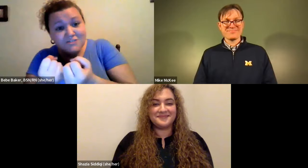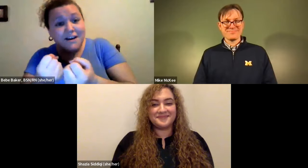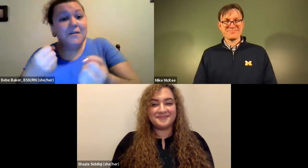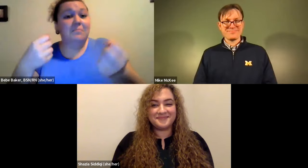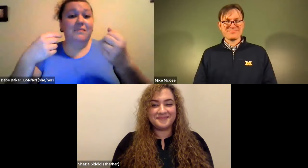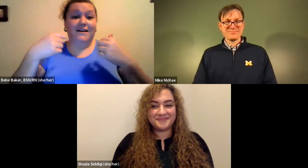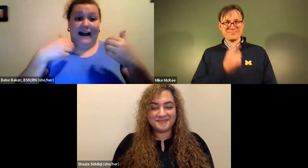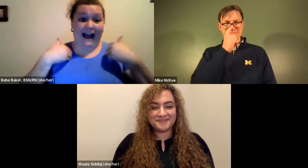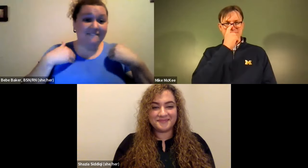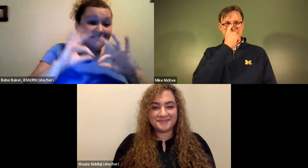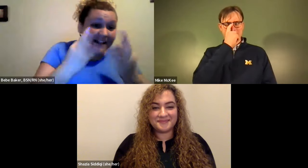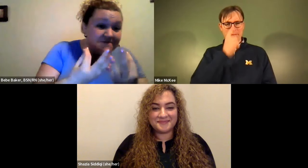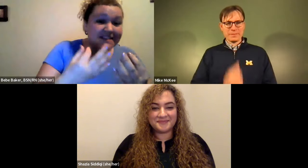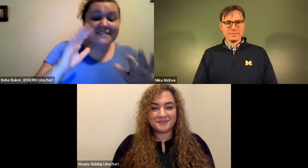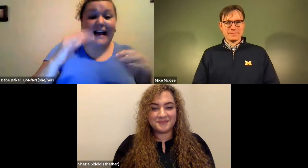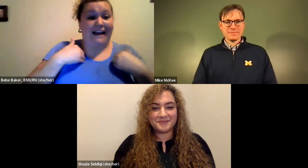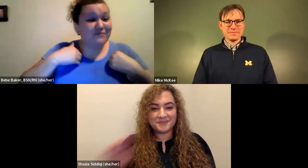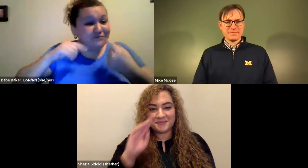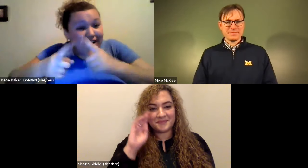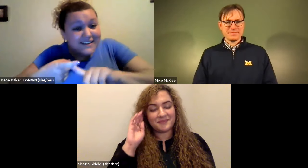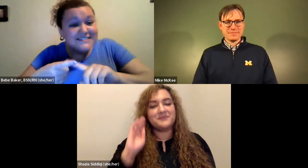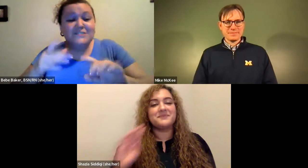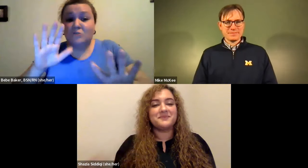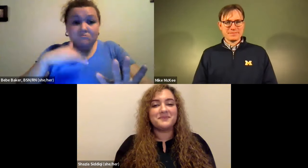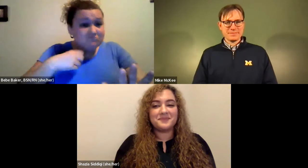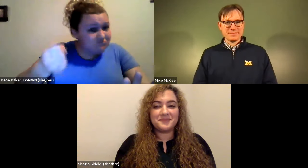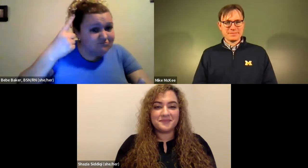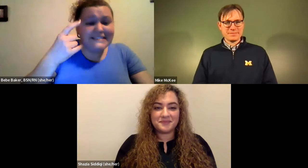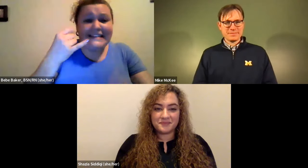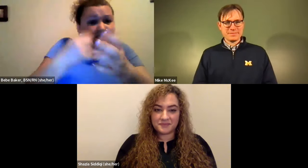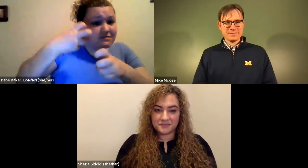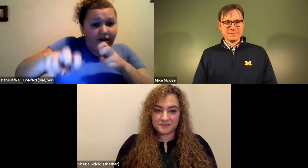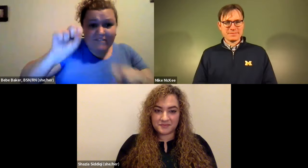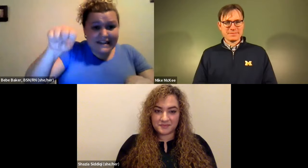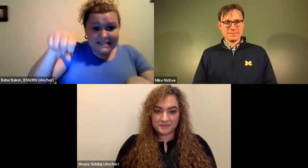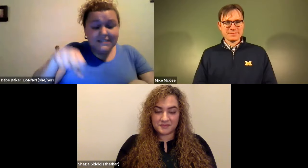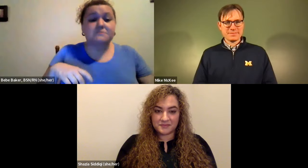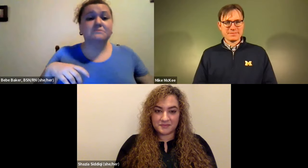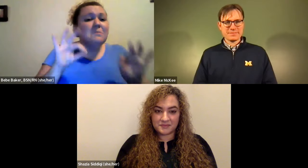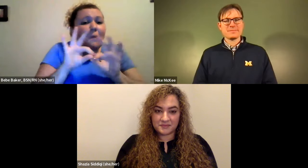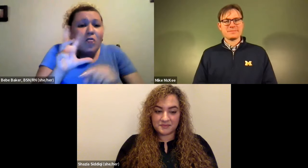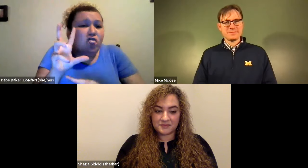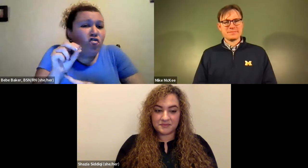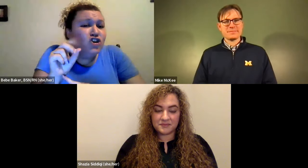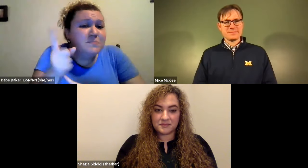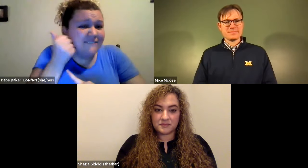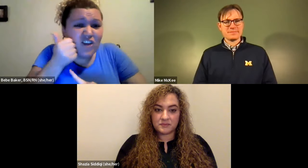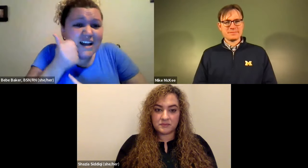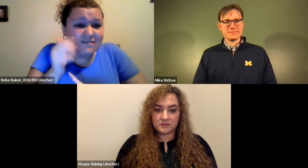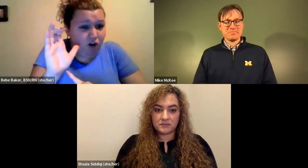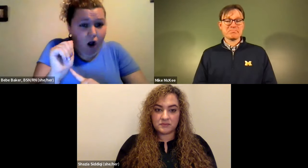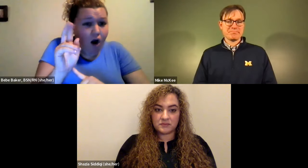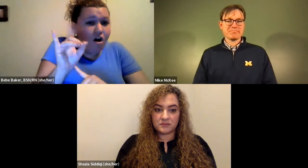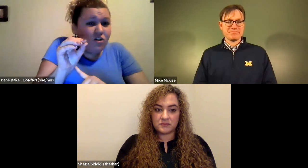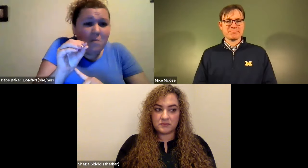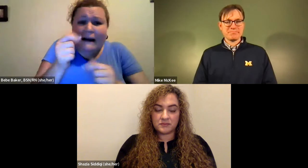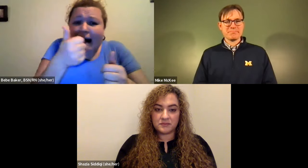Cristine Saunders: i'm a I teach workshops, I have a family, I have friends, so I get it it's tough so 30 minutes every day.